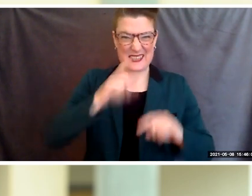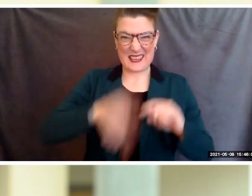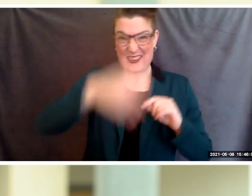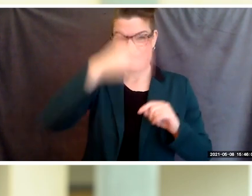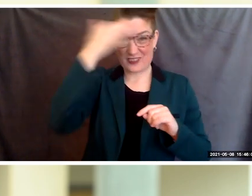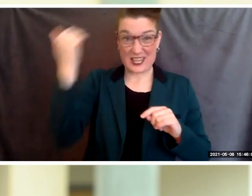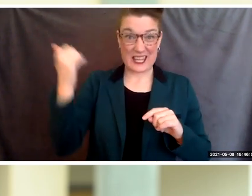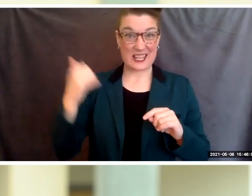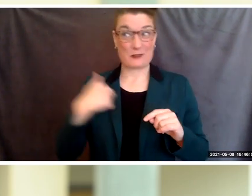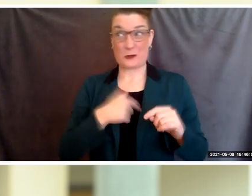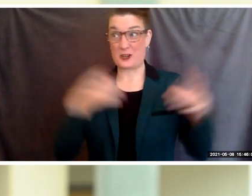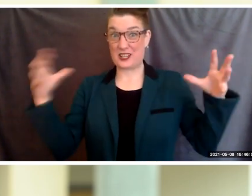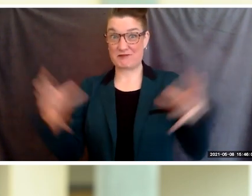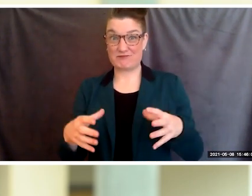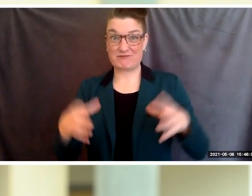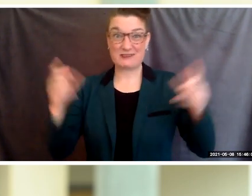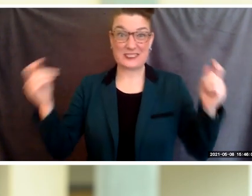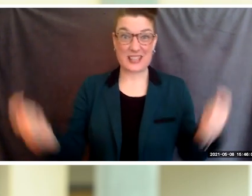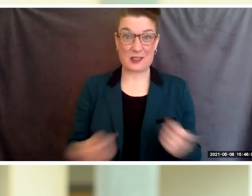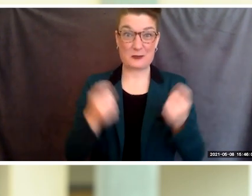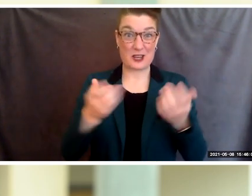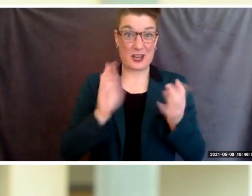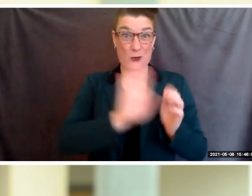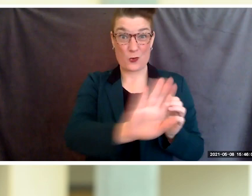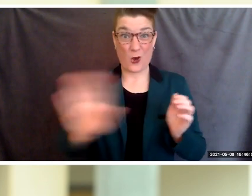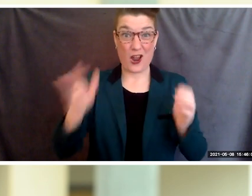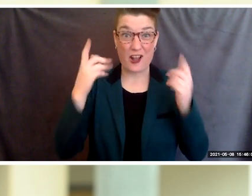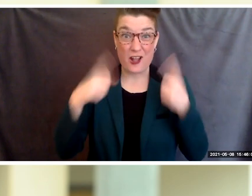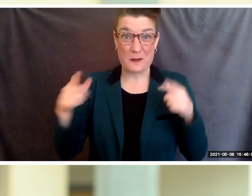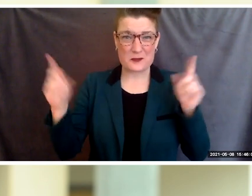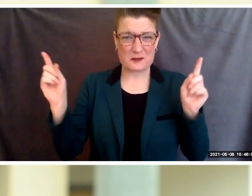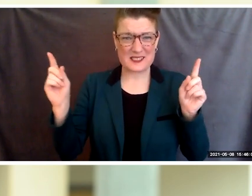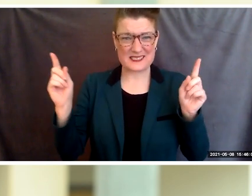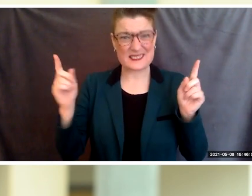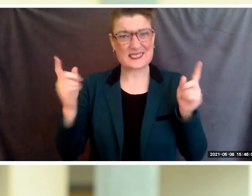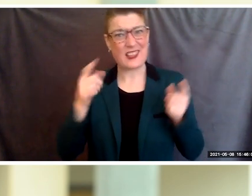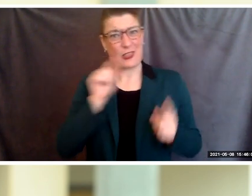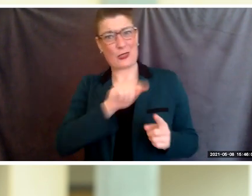to celebrate today were able to be achieved during one of the most unprecedented